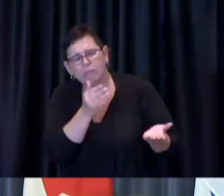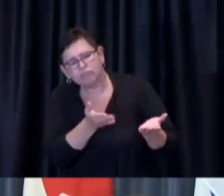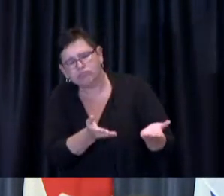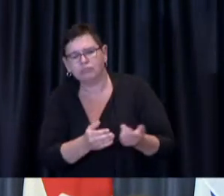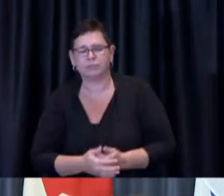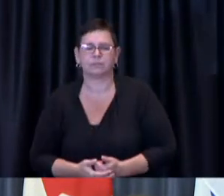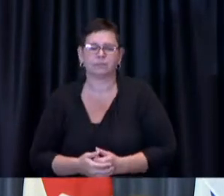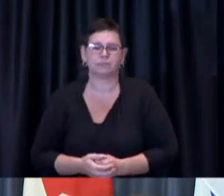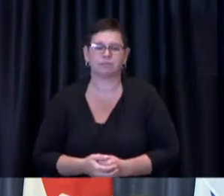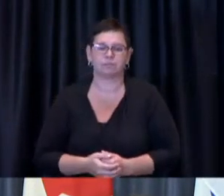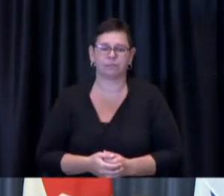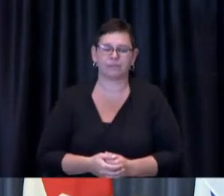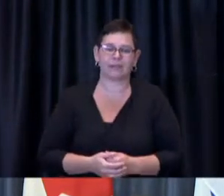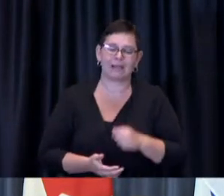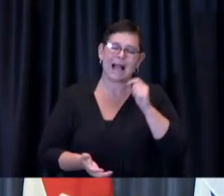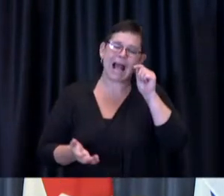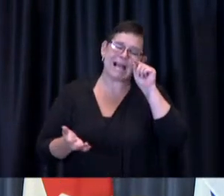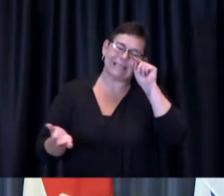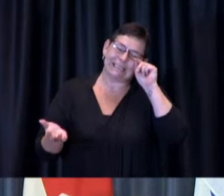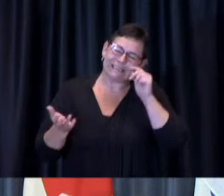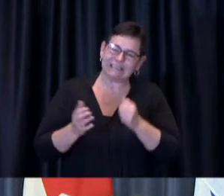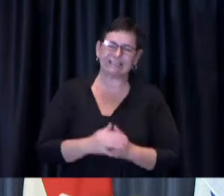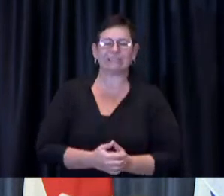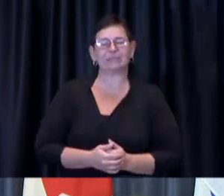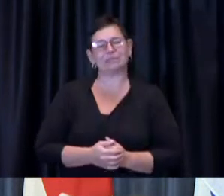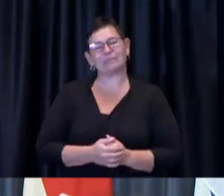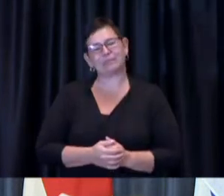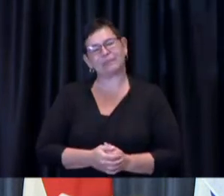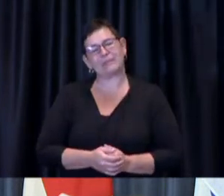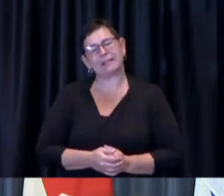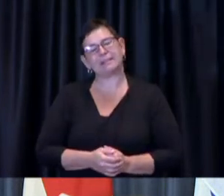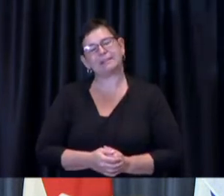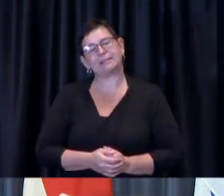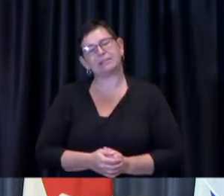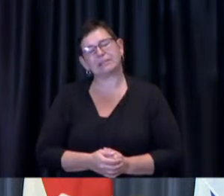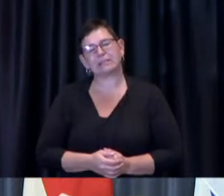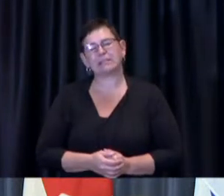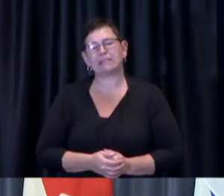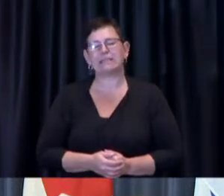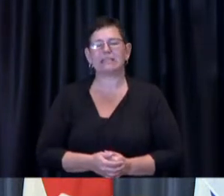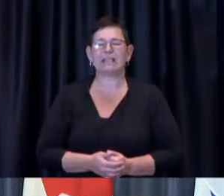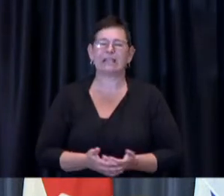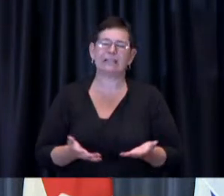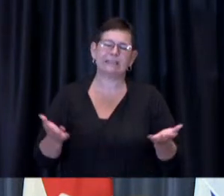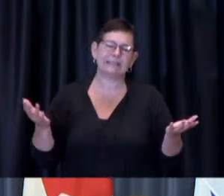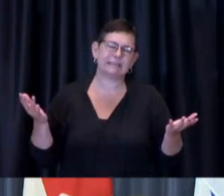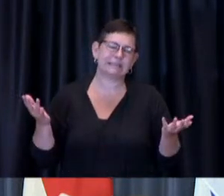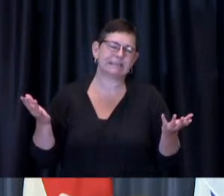certainly appears that having some mechanism by which to verify your vaccination status will be